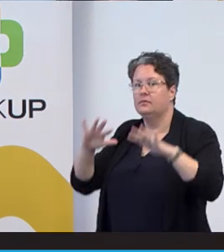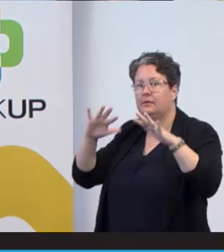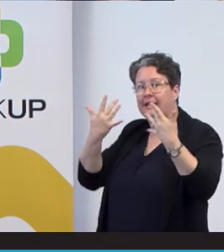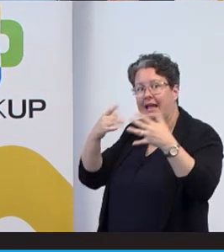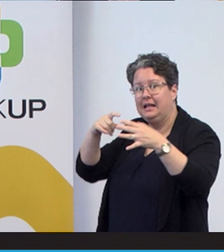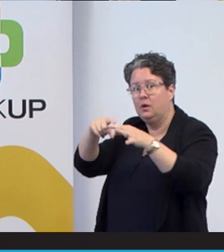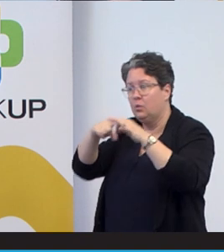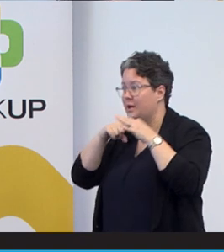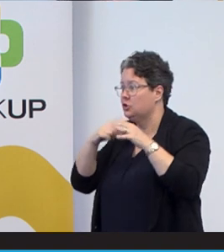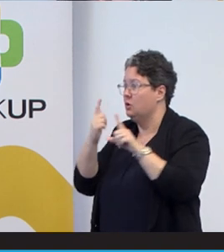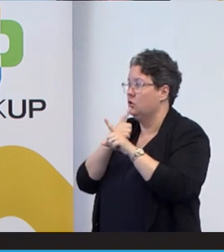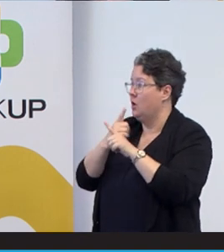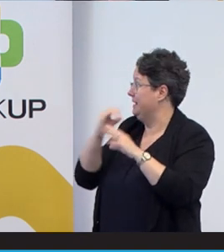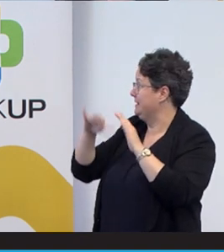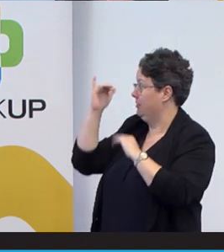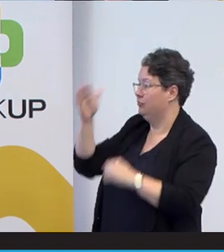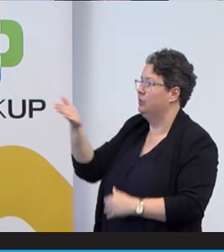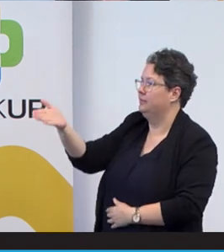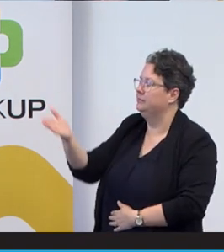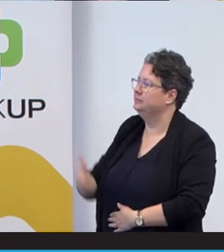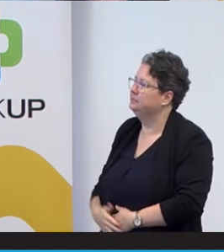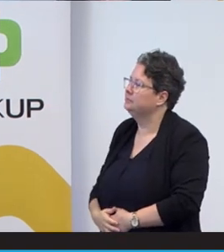comments from anyone in the room? We'll go here.